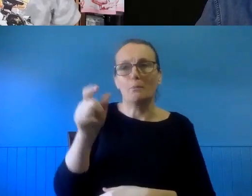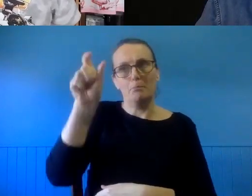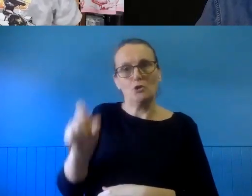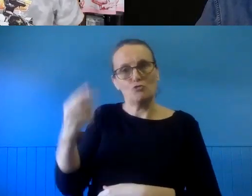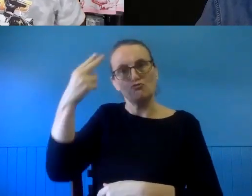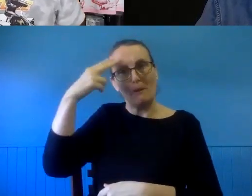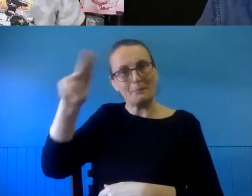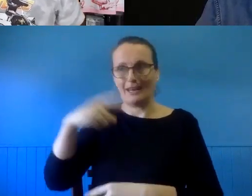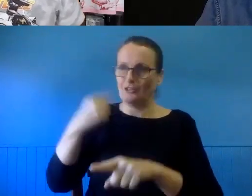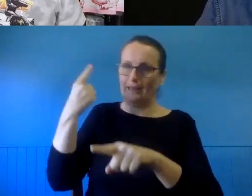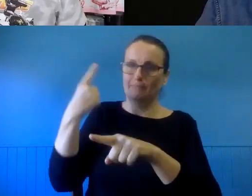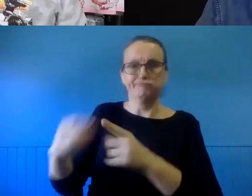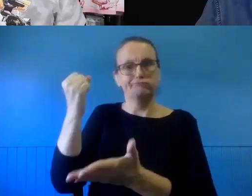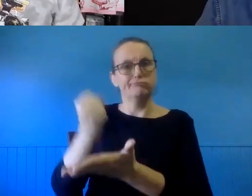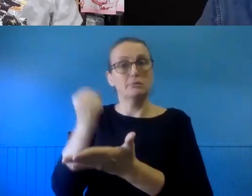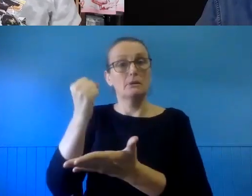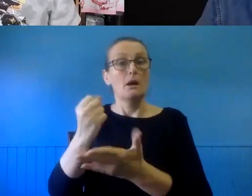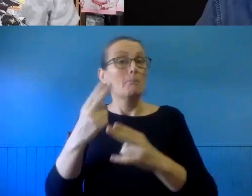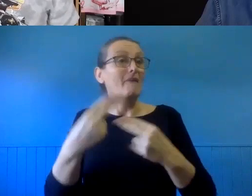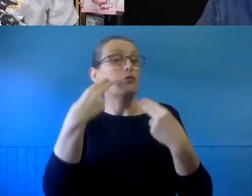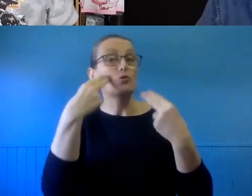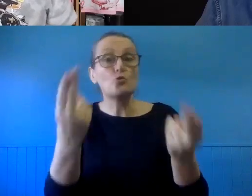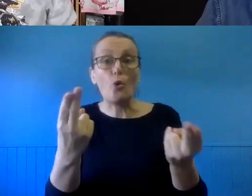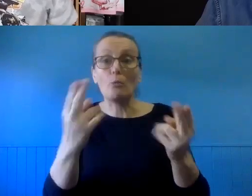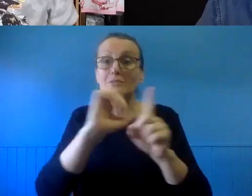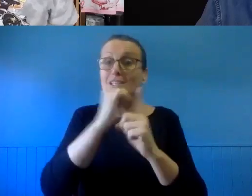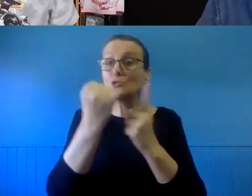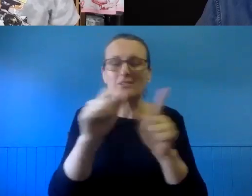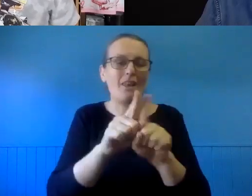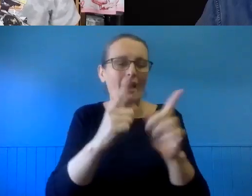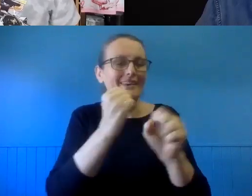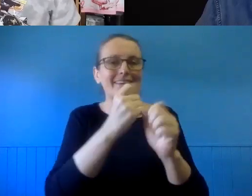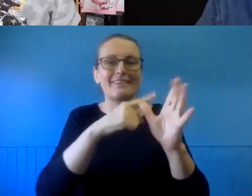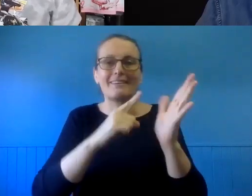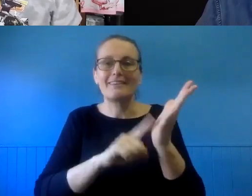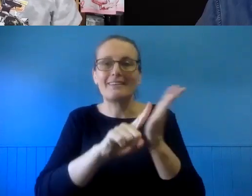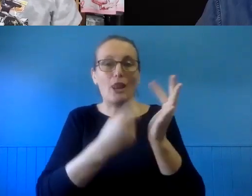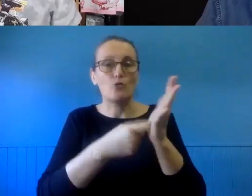Many ordinary circumstances, normal people in a setting like a gallery probably don't have much recourse in